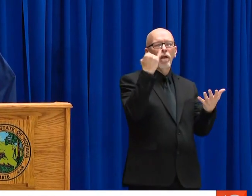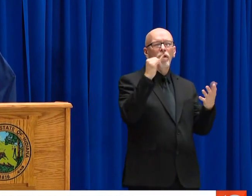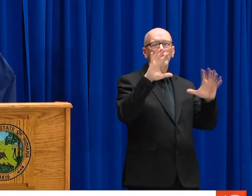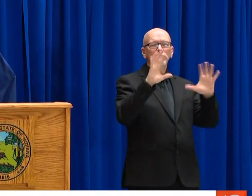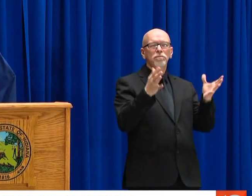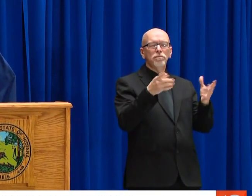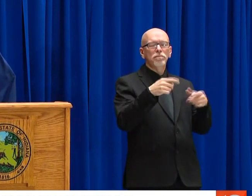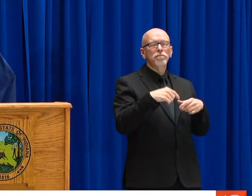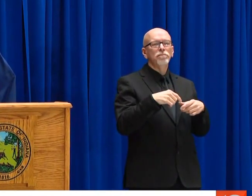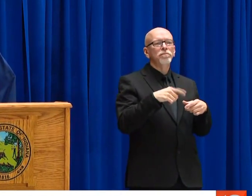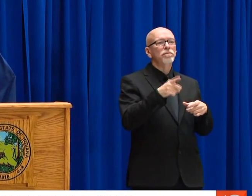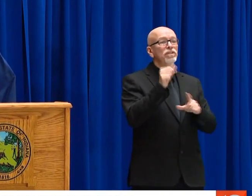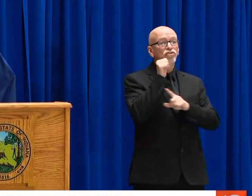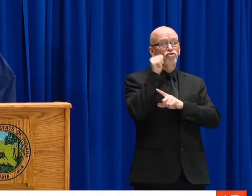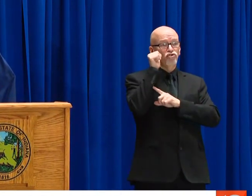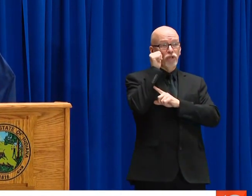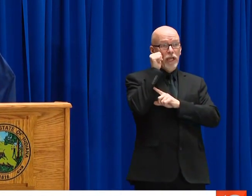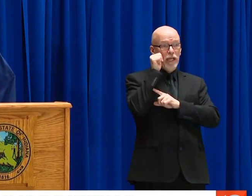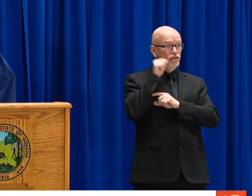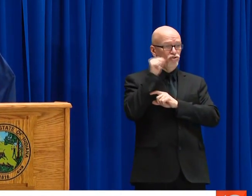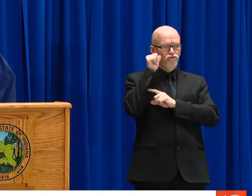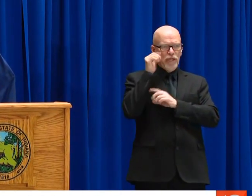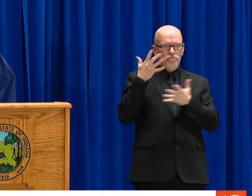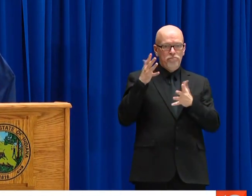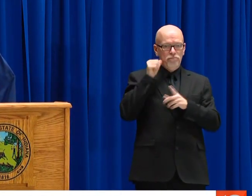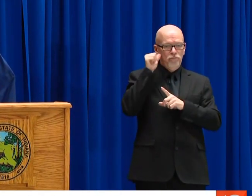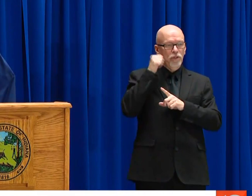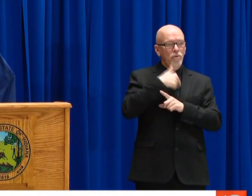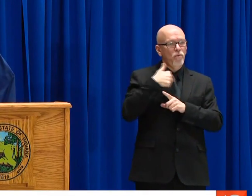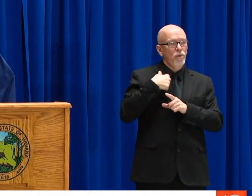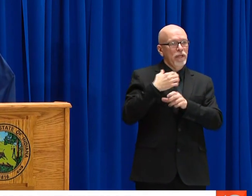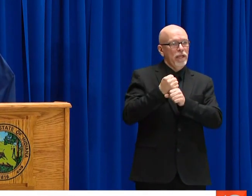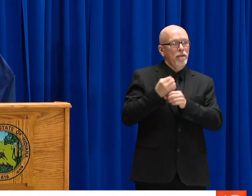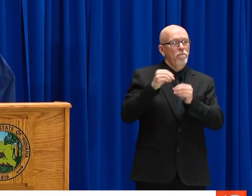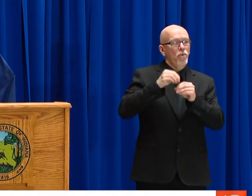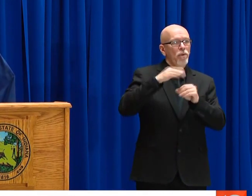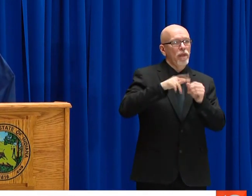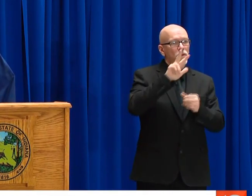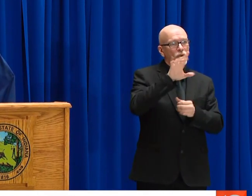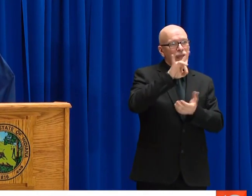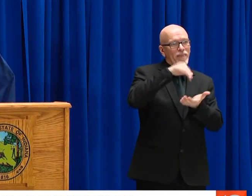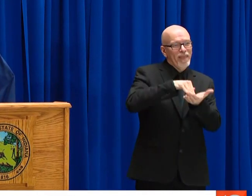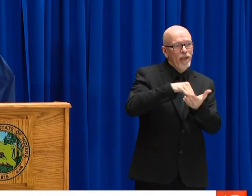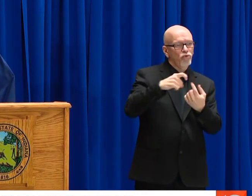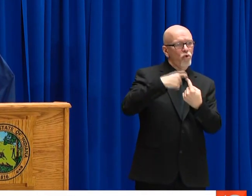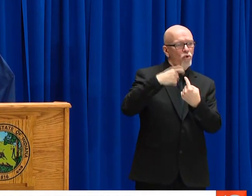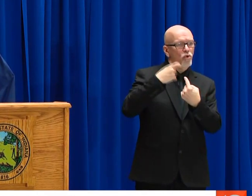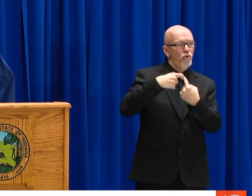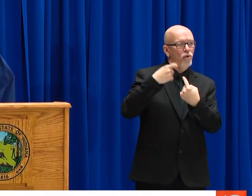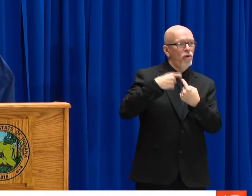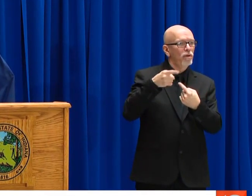THE LARGEST NUMBER OF NEW INSURANCE CLAIMS THAT WE'VE SEEN IN QUITE SOME TIME. JUST TO PUT THIS IN REFERENCE